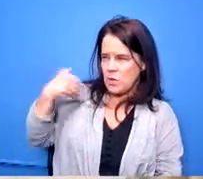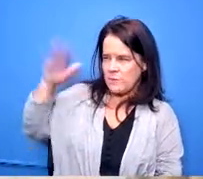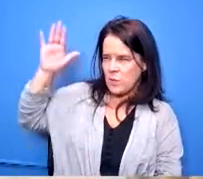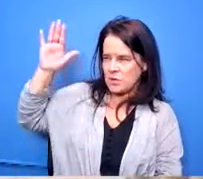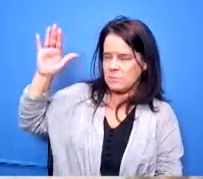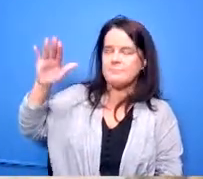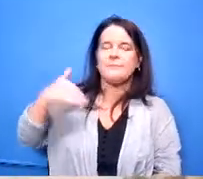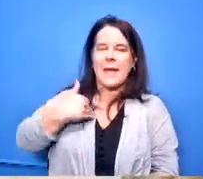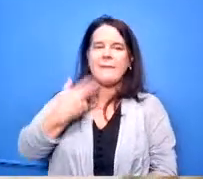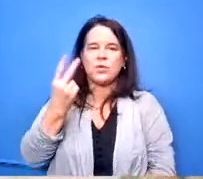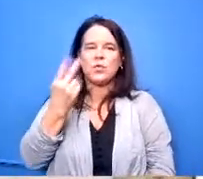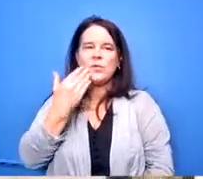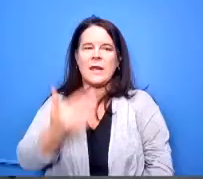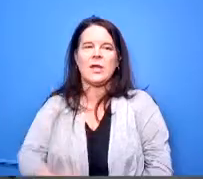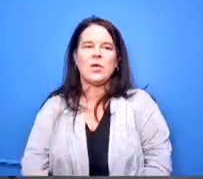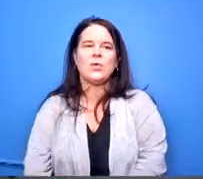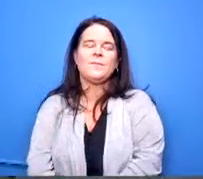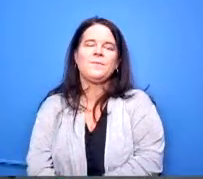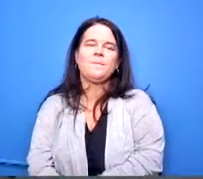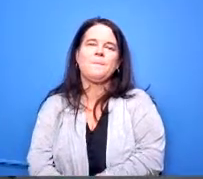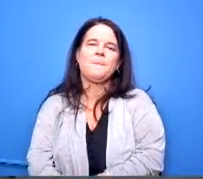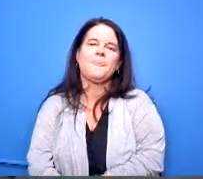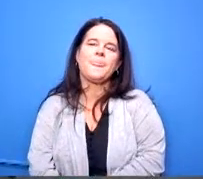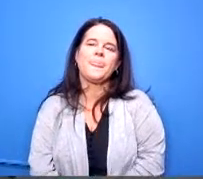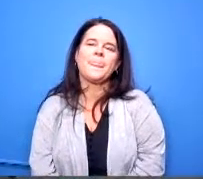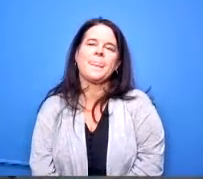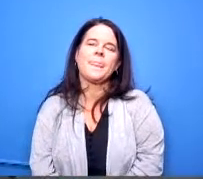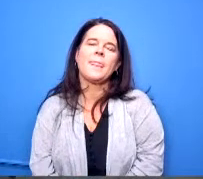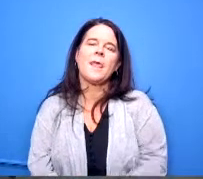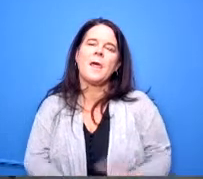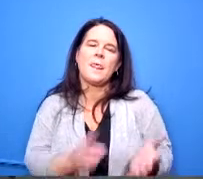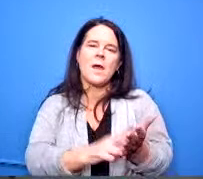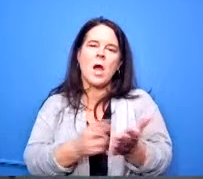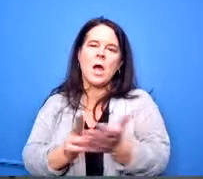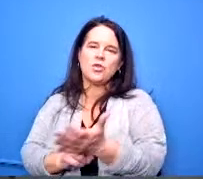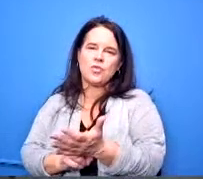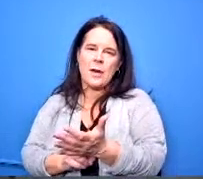president thank you so much um dr lawley with the contract of transportation services with the new